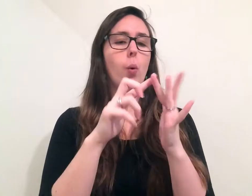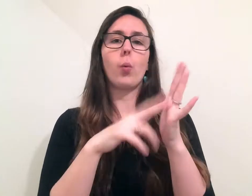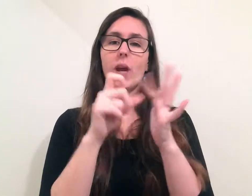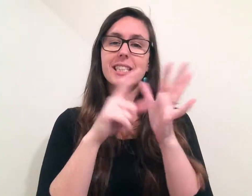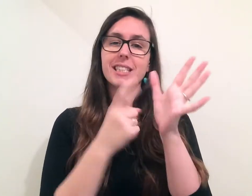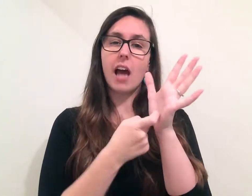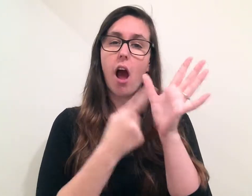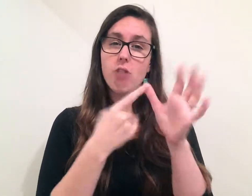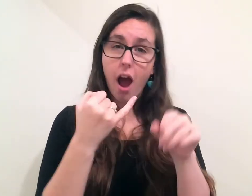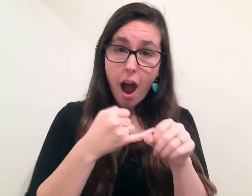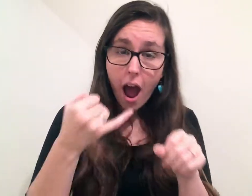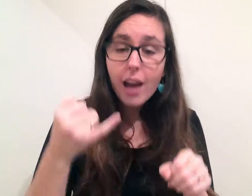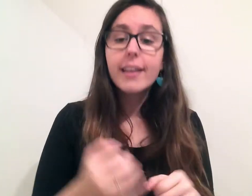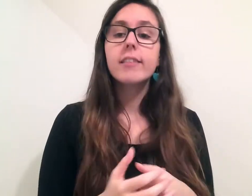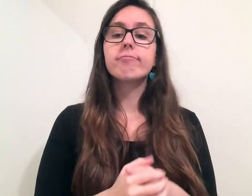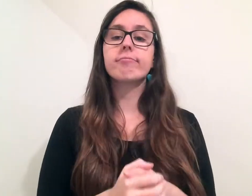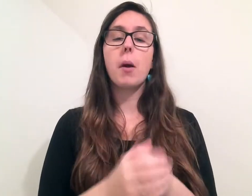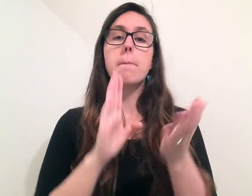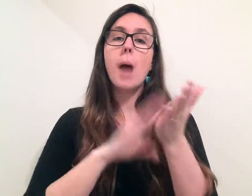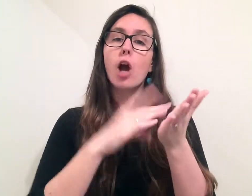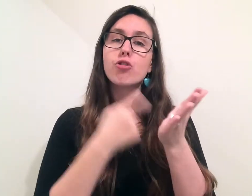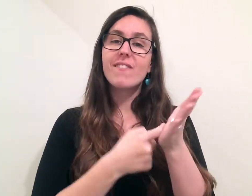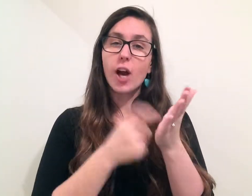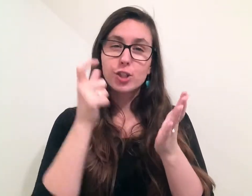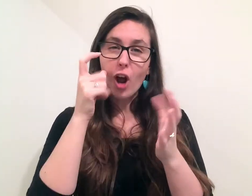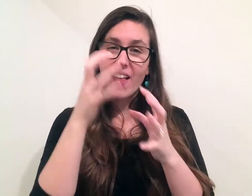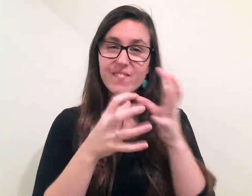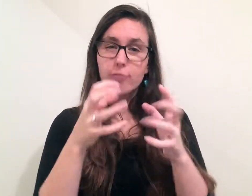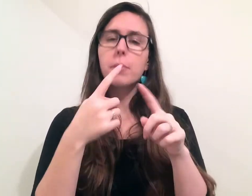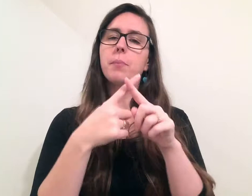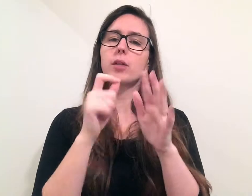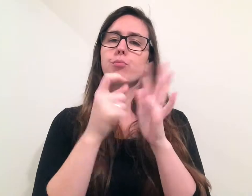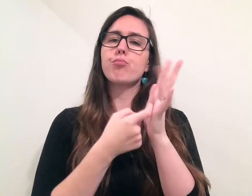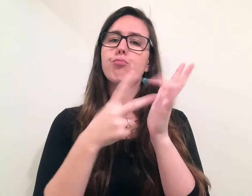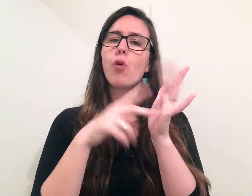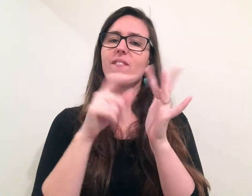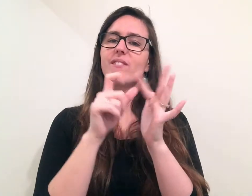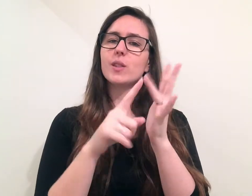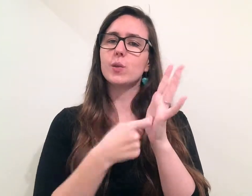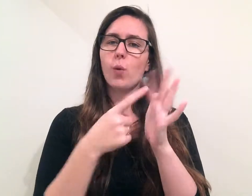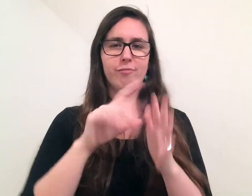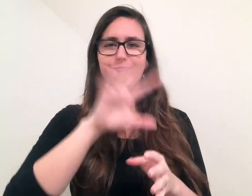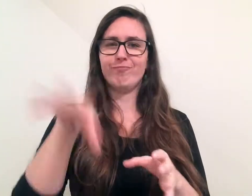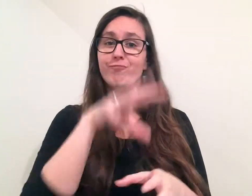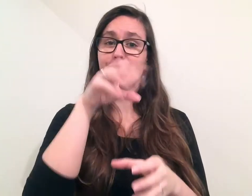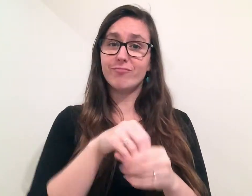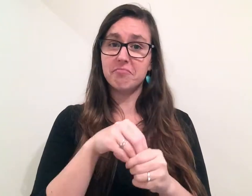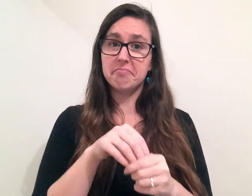Windarra Honey, Margaret River Chocolate Factory and Providore.